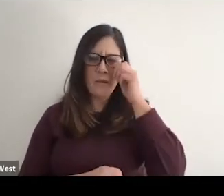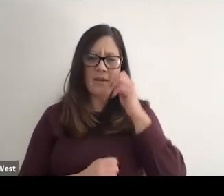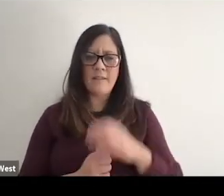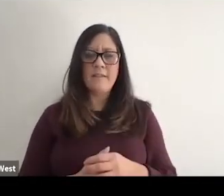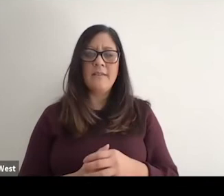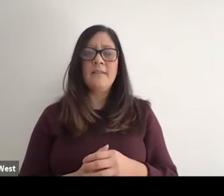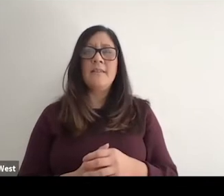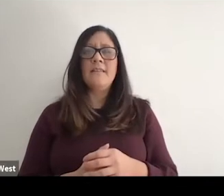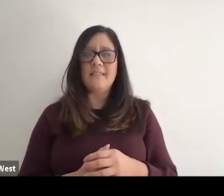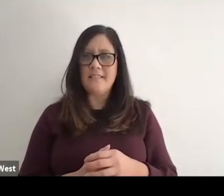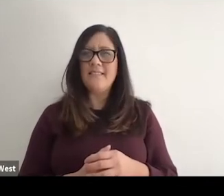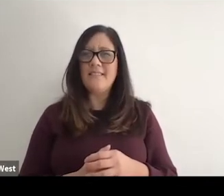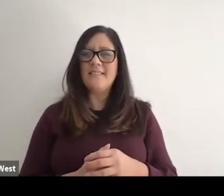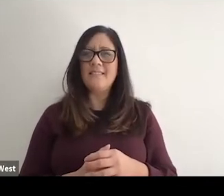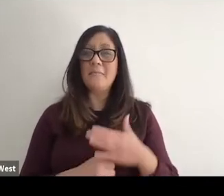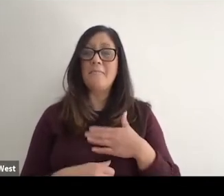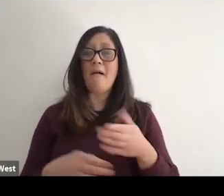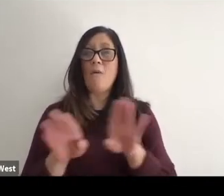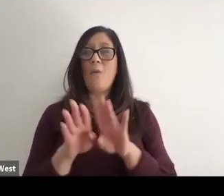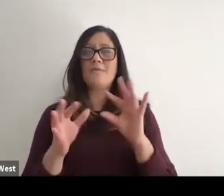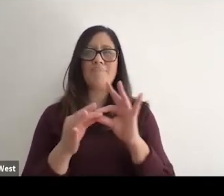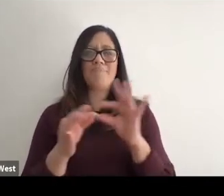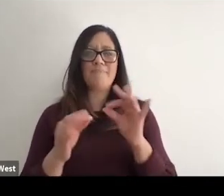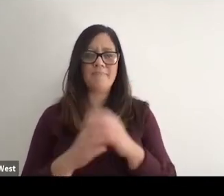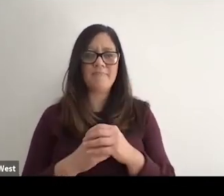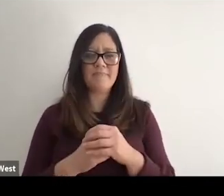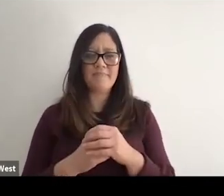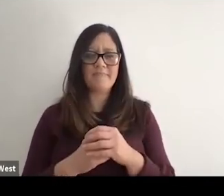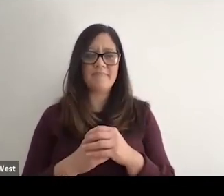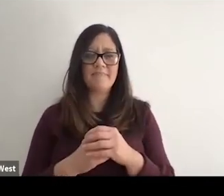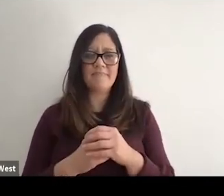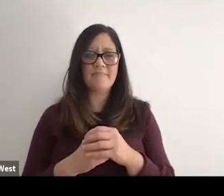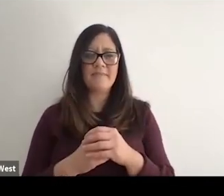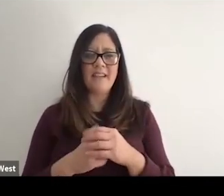And to close, I'd just like to say that I think I may have.